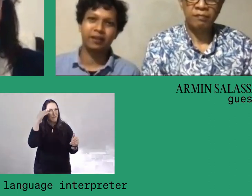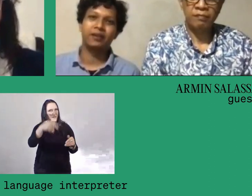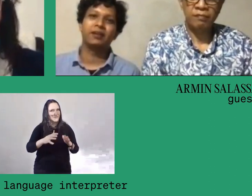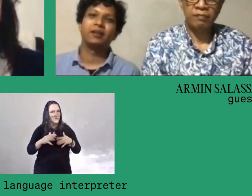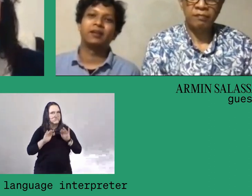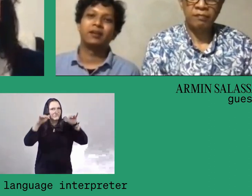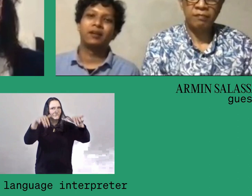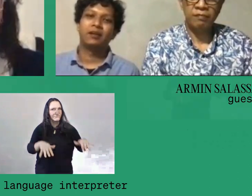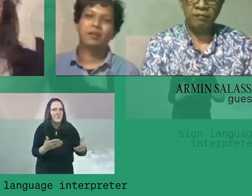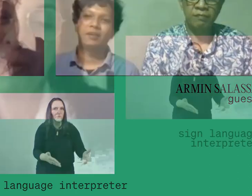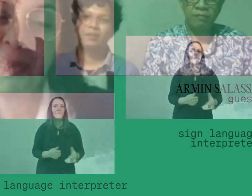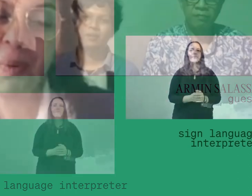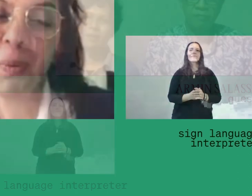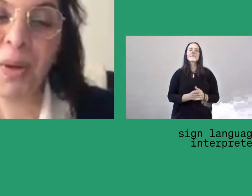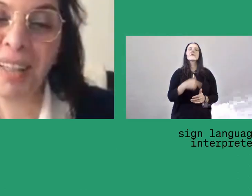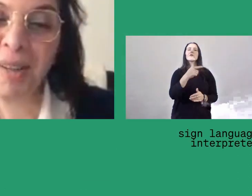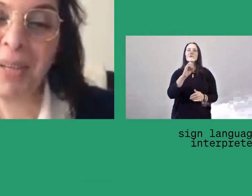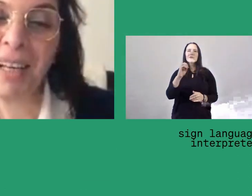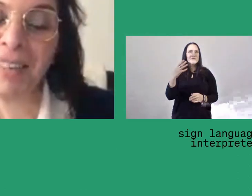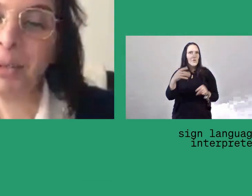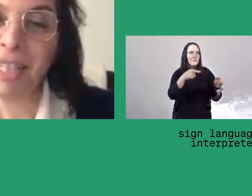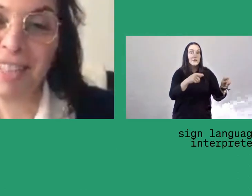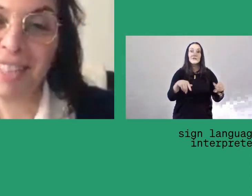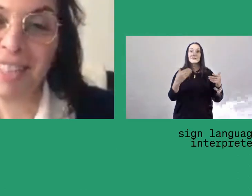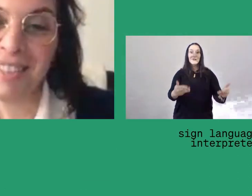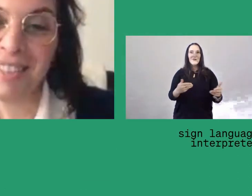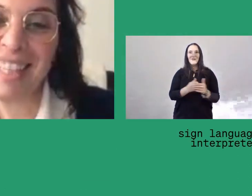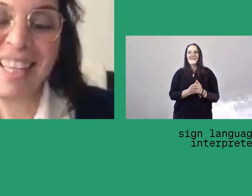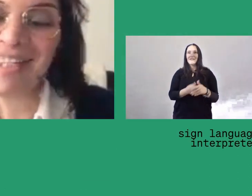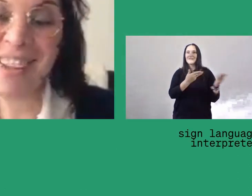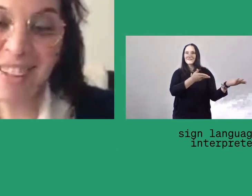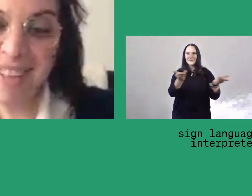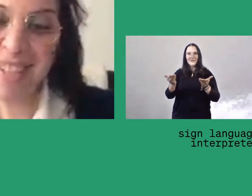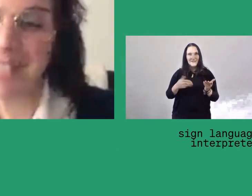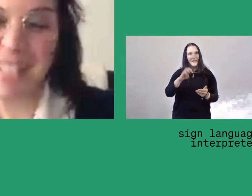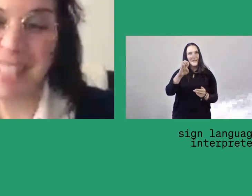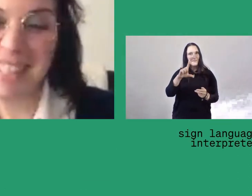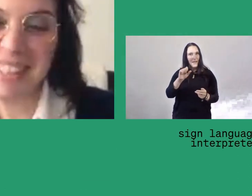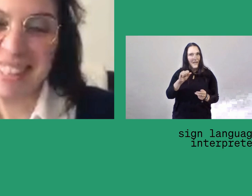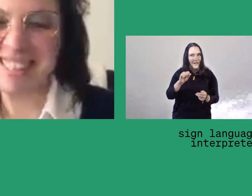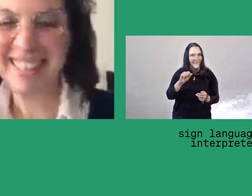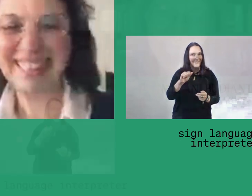And now, without further ado, we welcome Melani Budianta. It's all yours, Melani.